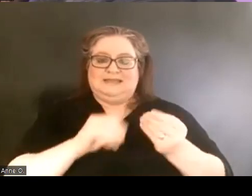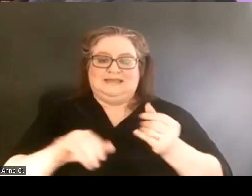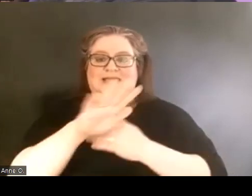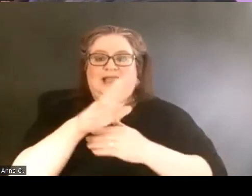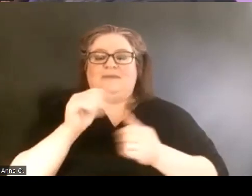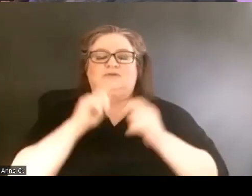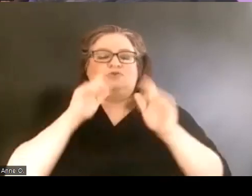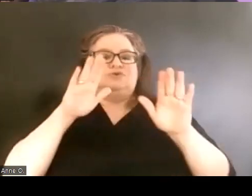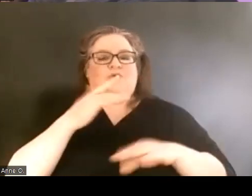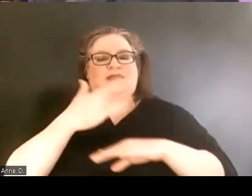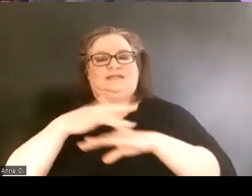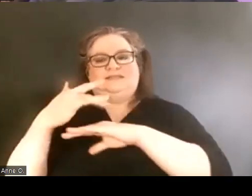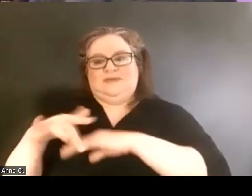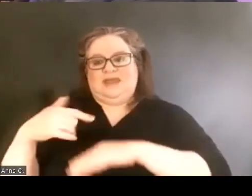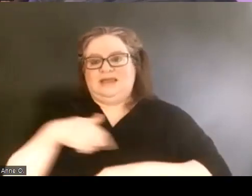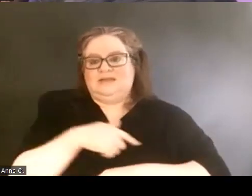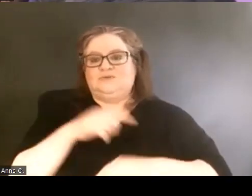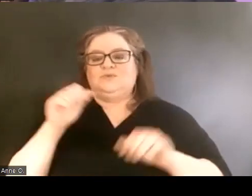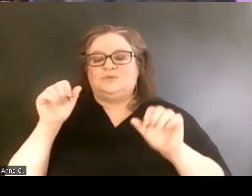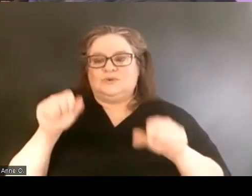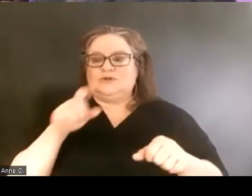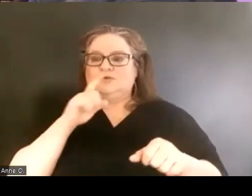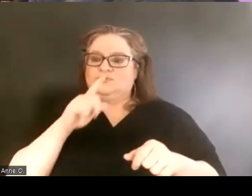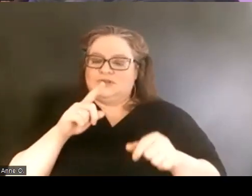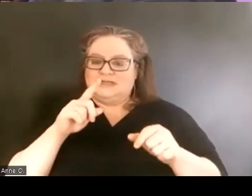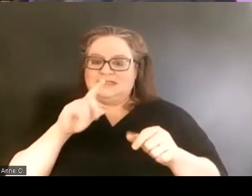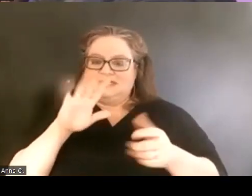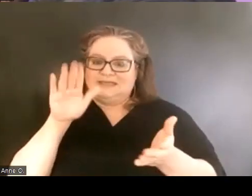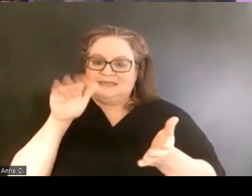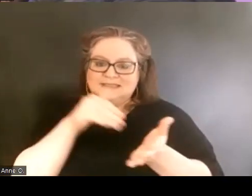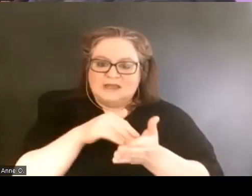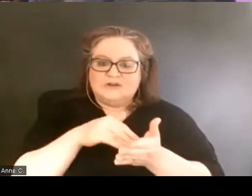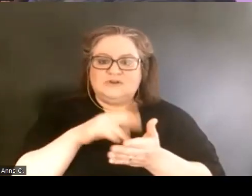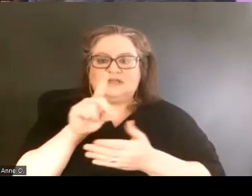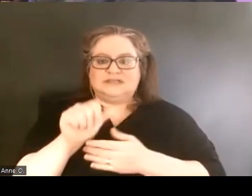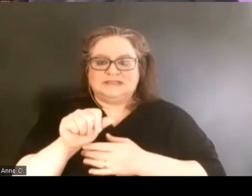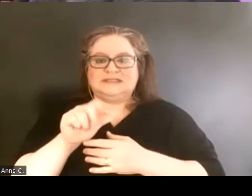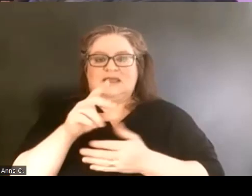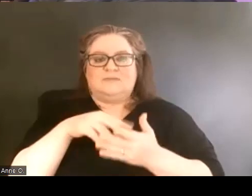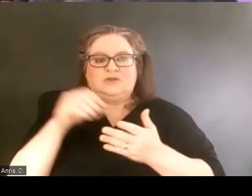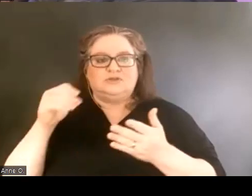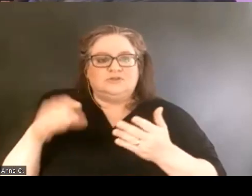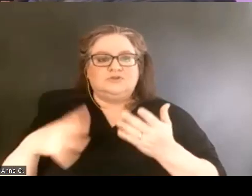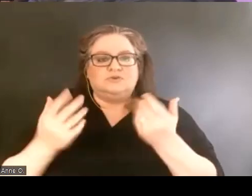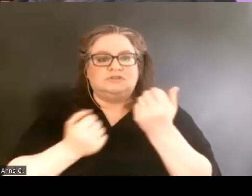So we were able to really centralize the disabled student support on campus